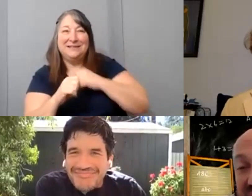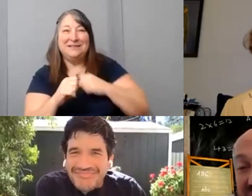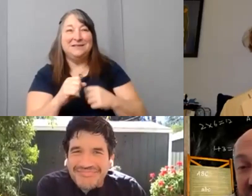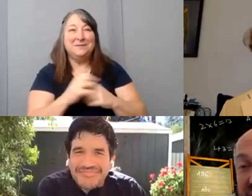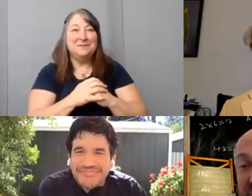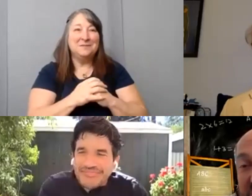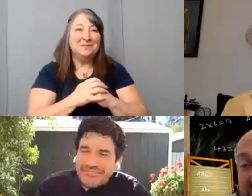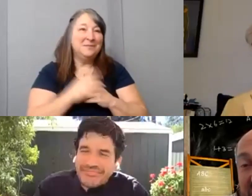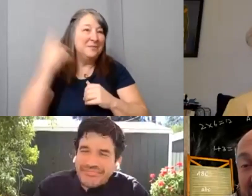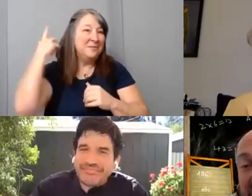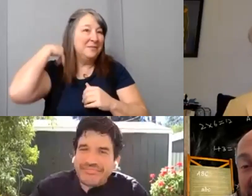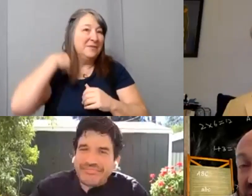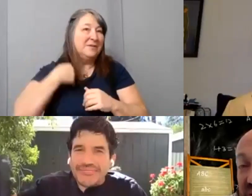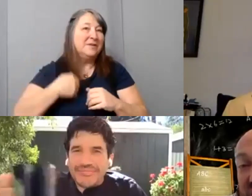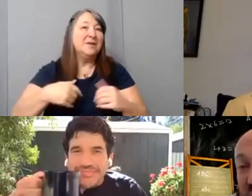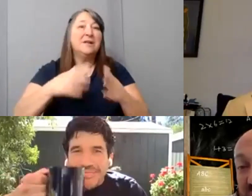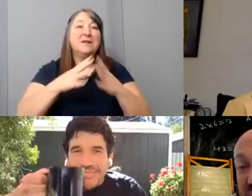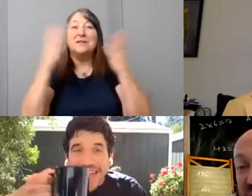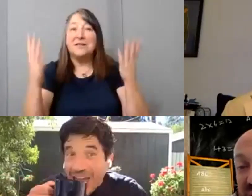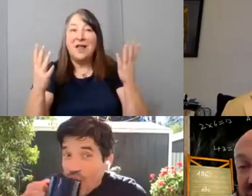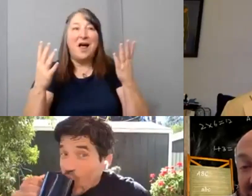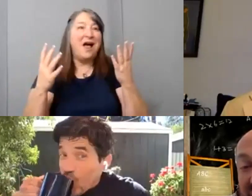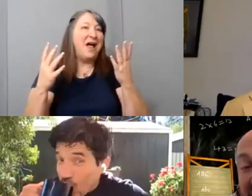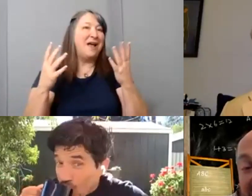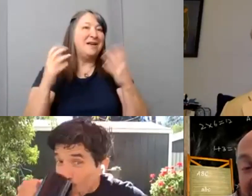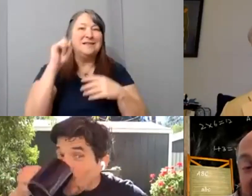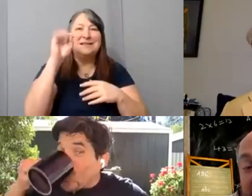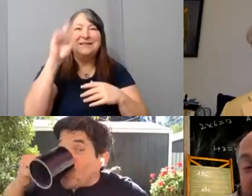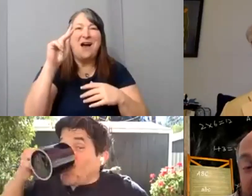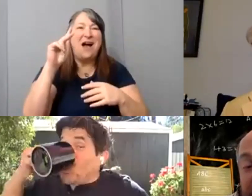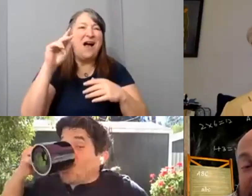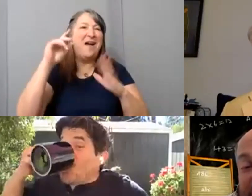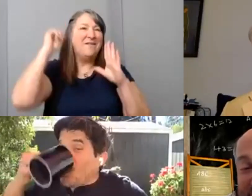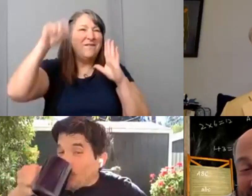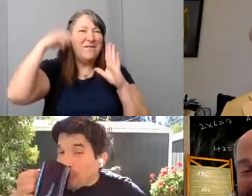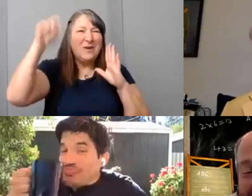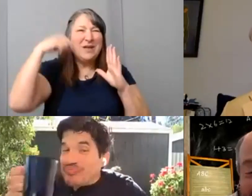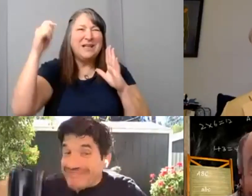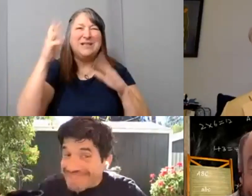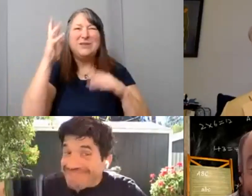of great sort of stock footage and weird things that you can pull from.